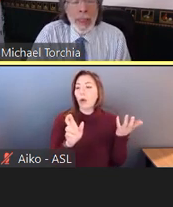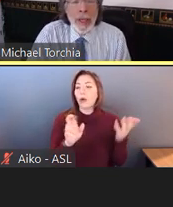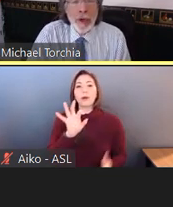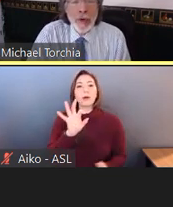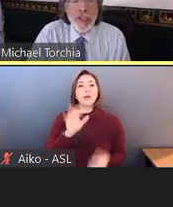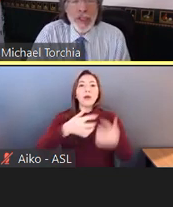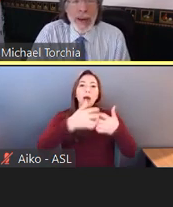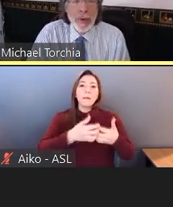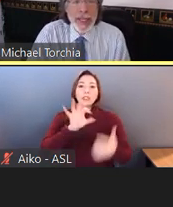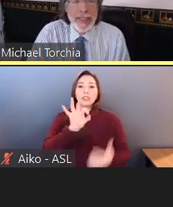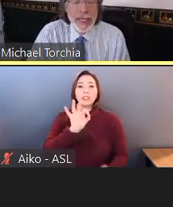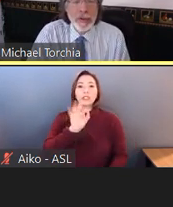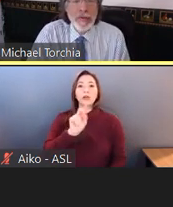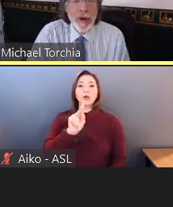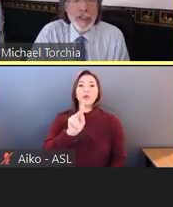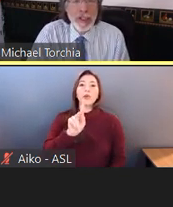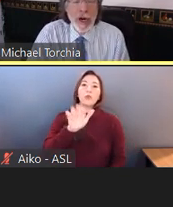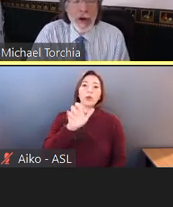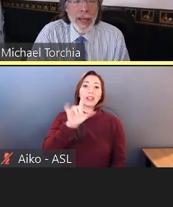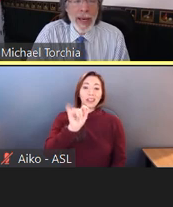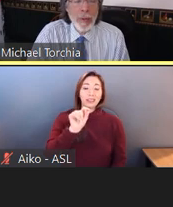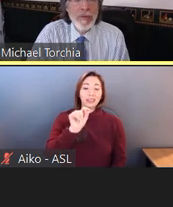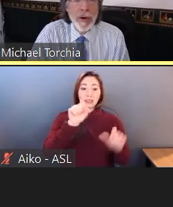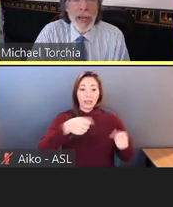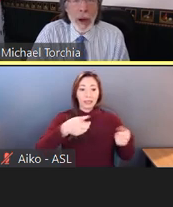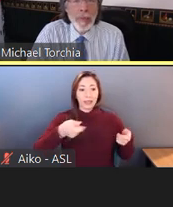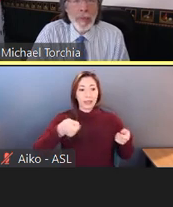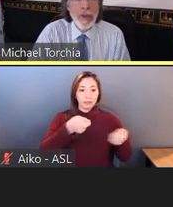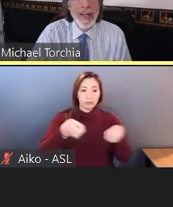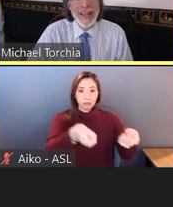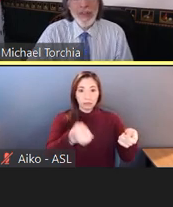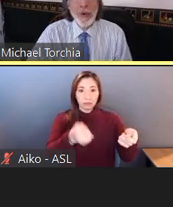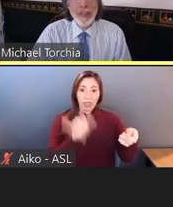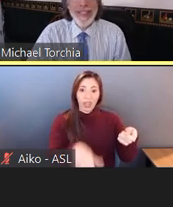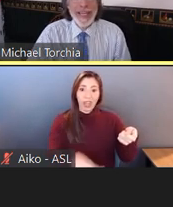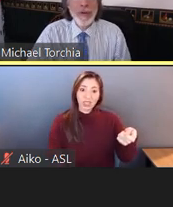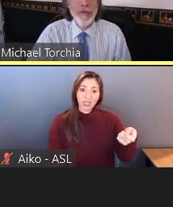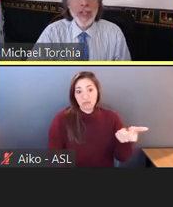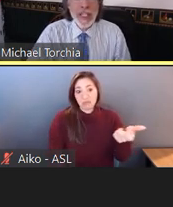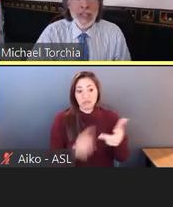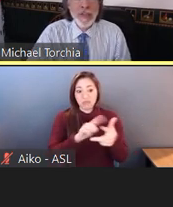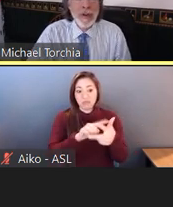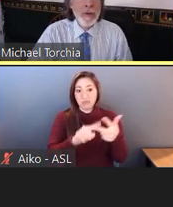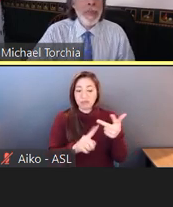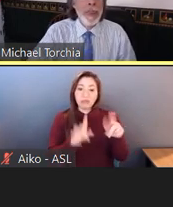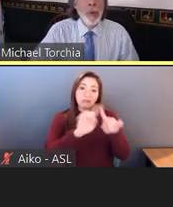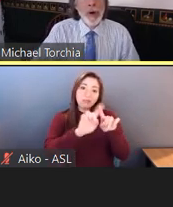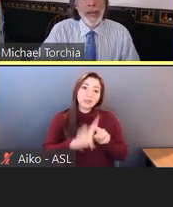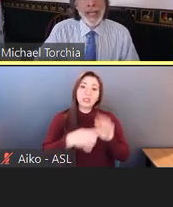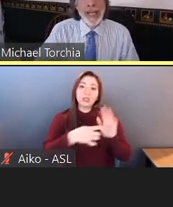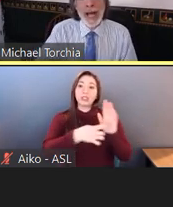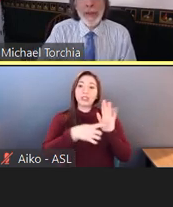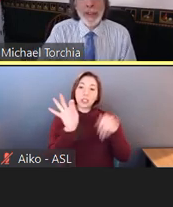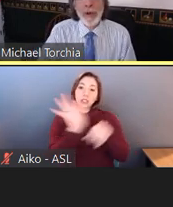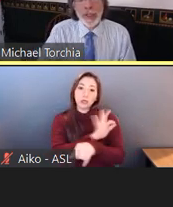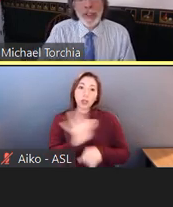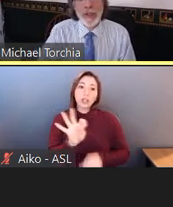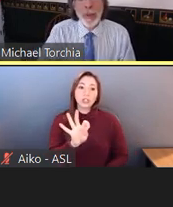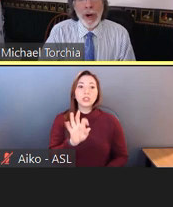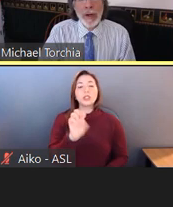You decide what the essential functions are, and it would be very helpful if those essential functions were in a job description somewhere.